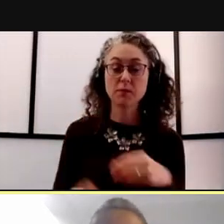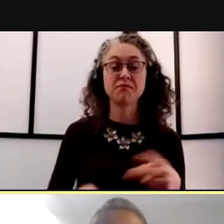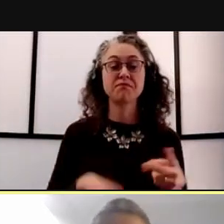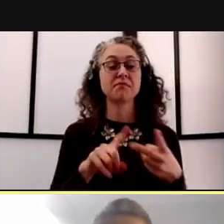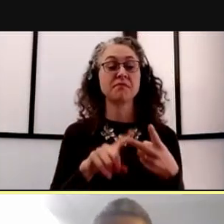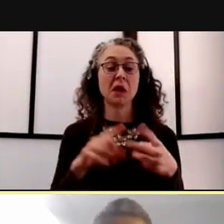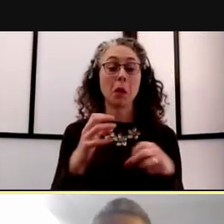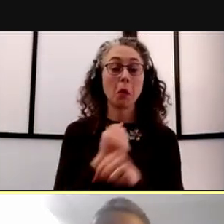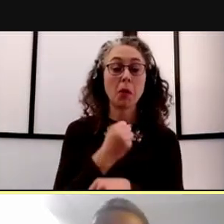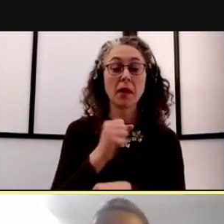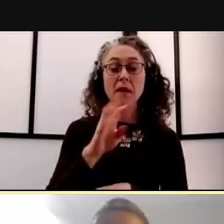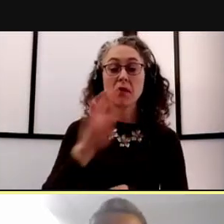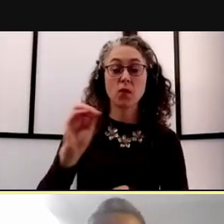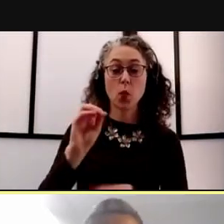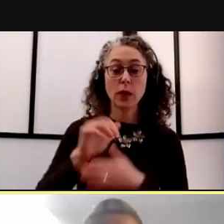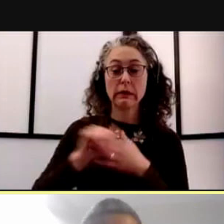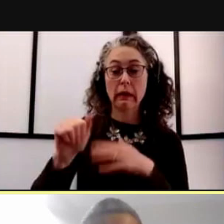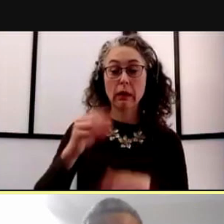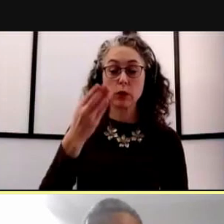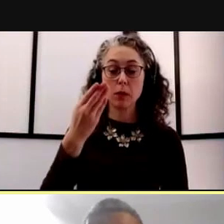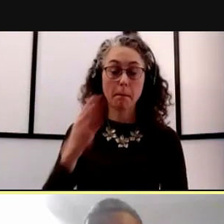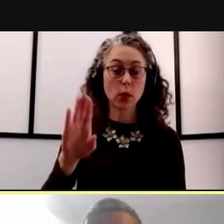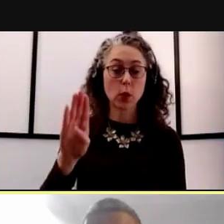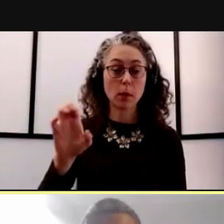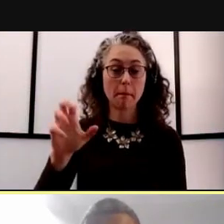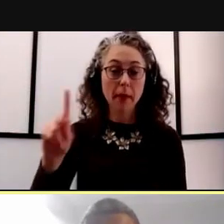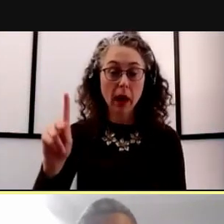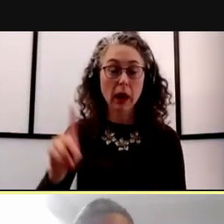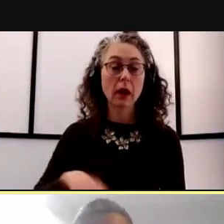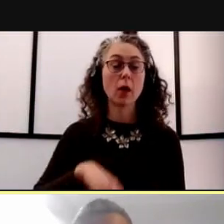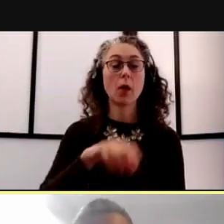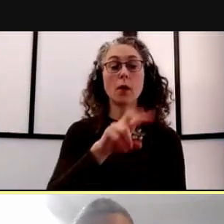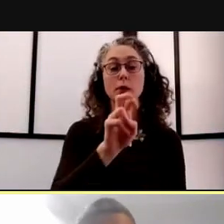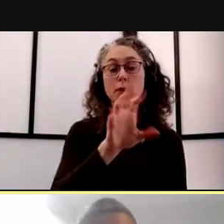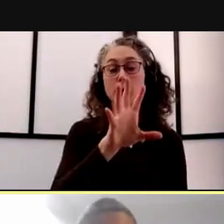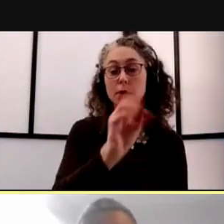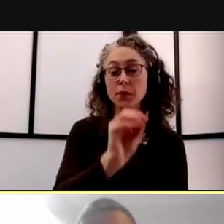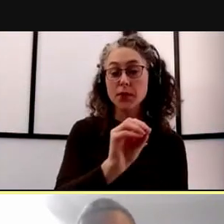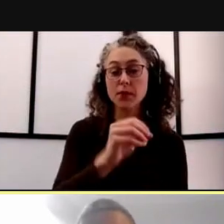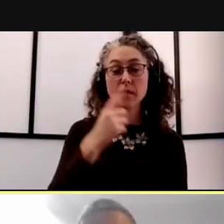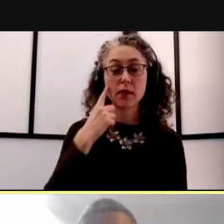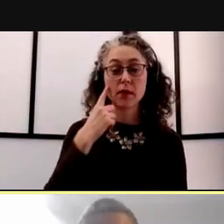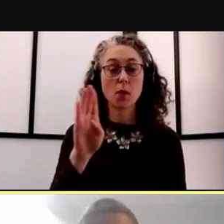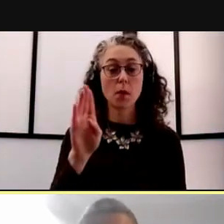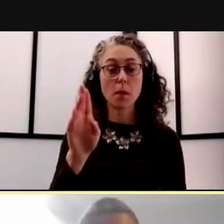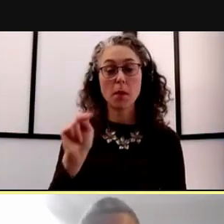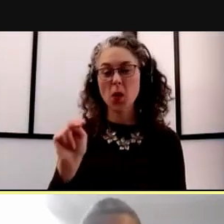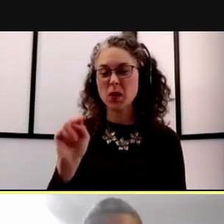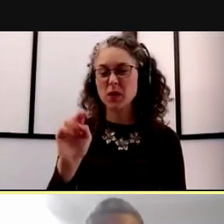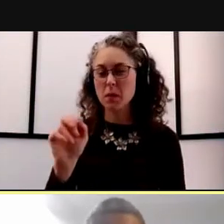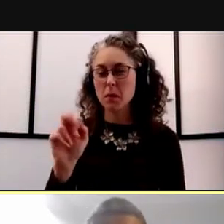next Friday, that's really popular or $250 to Barnes & Noble or for textbooks.